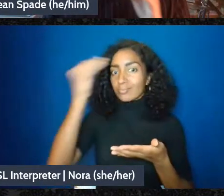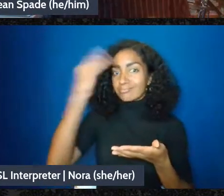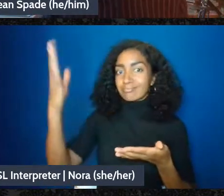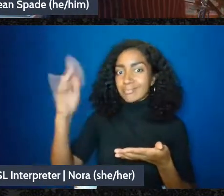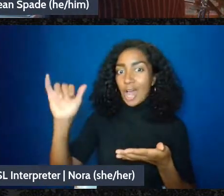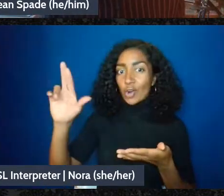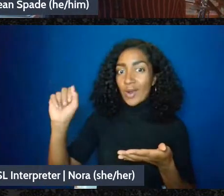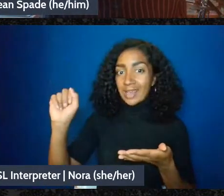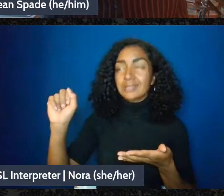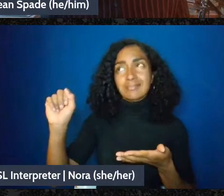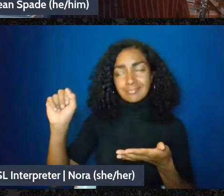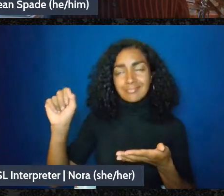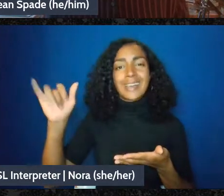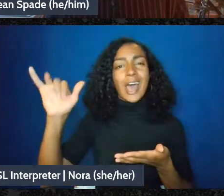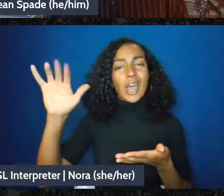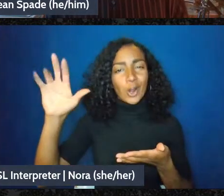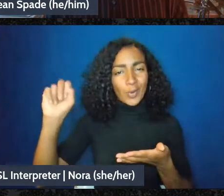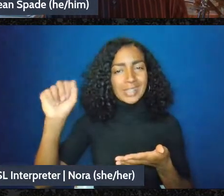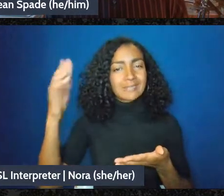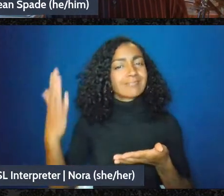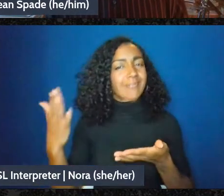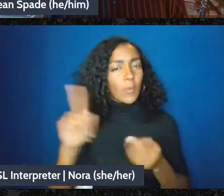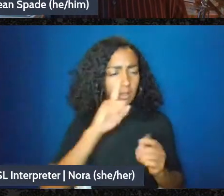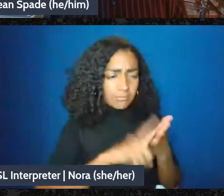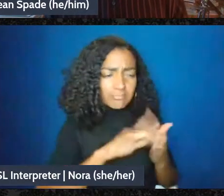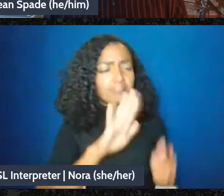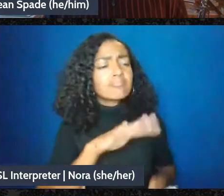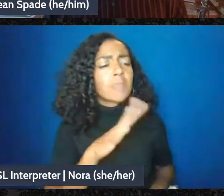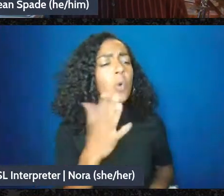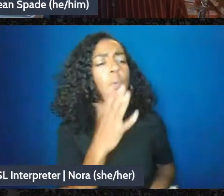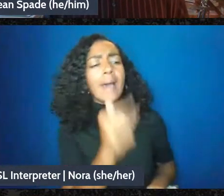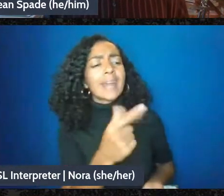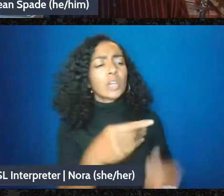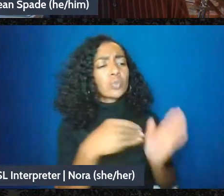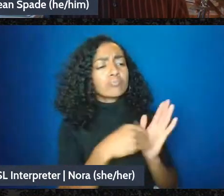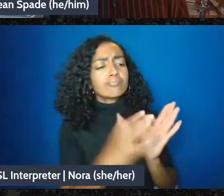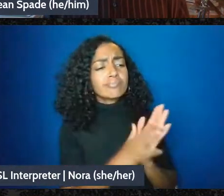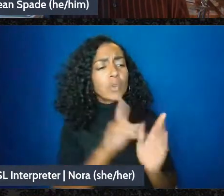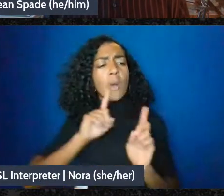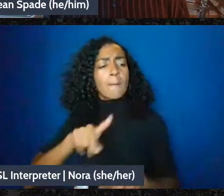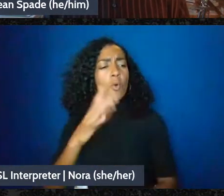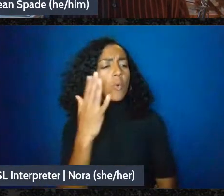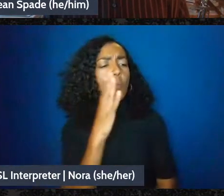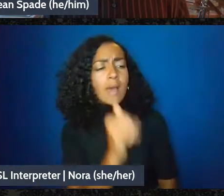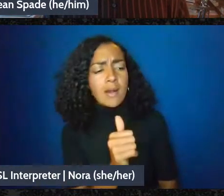inquire about why it was not reported. Depending on the amount of income they think you have